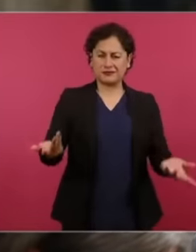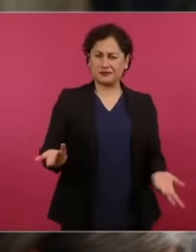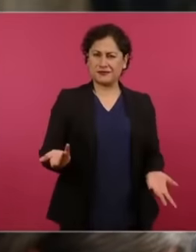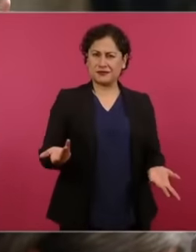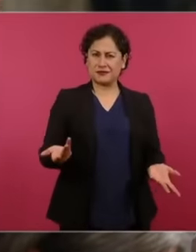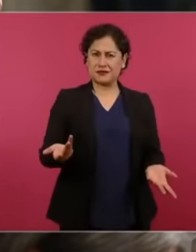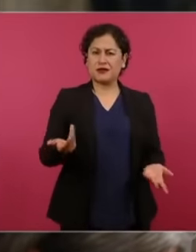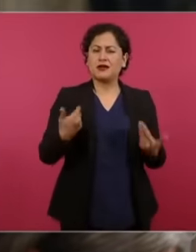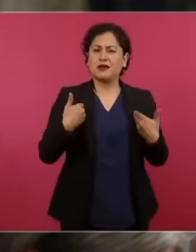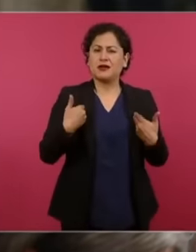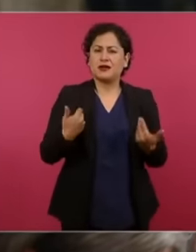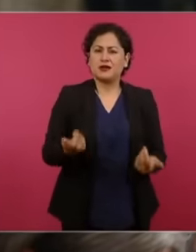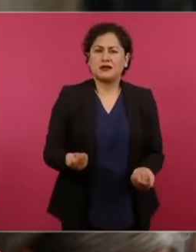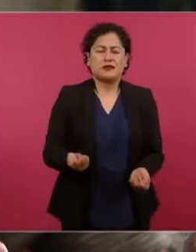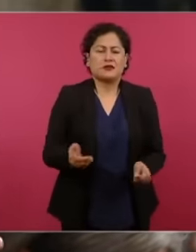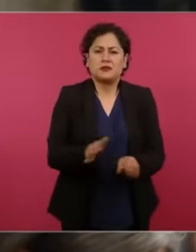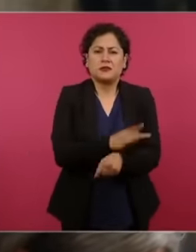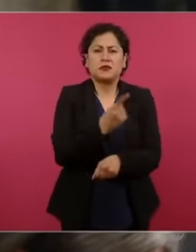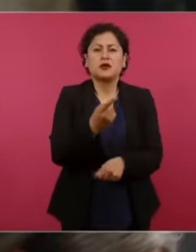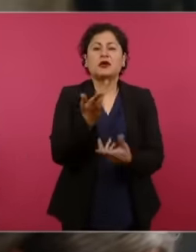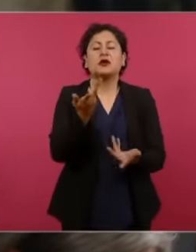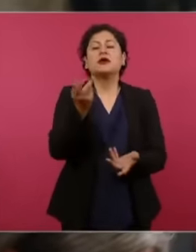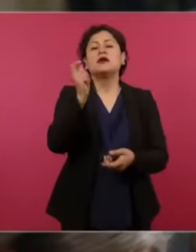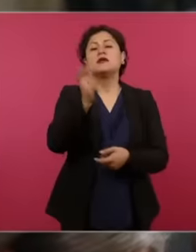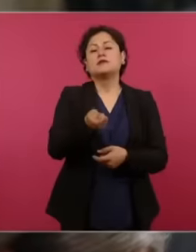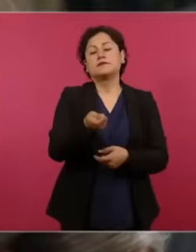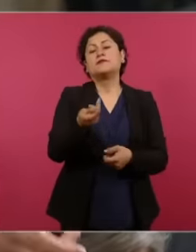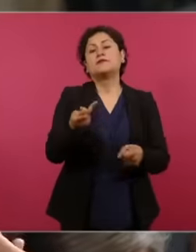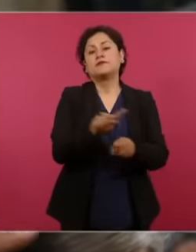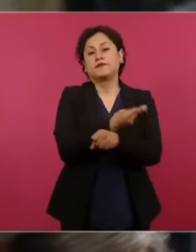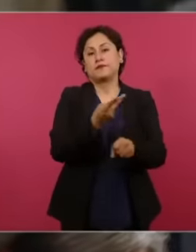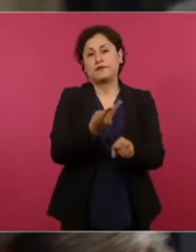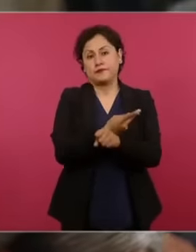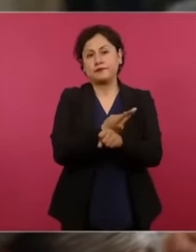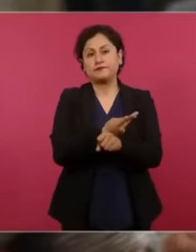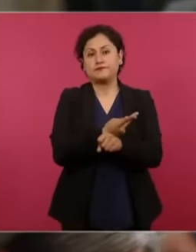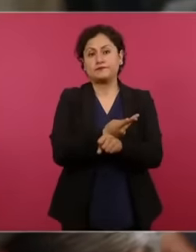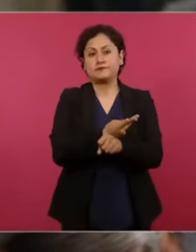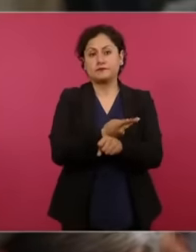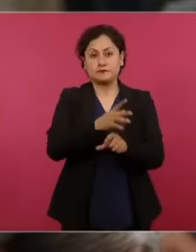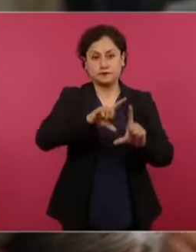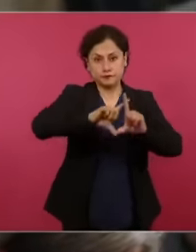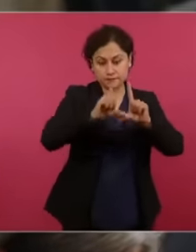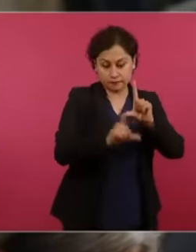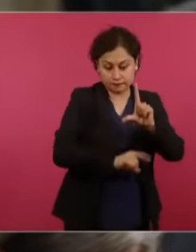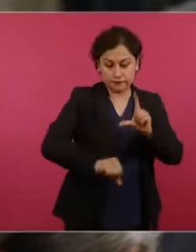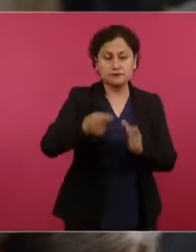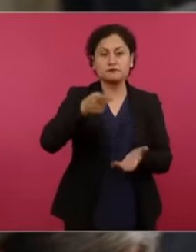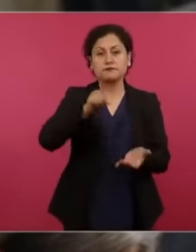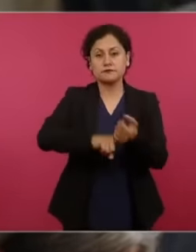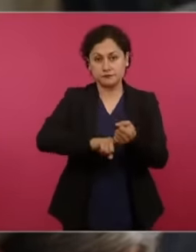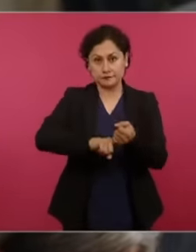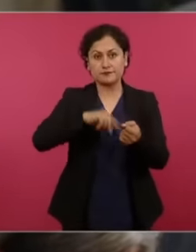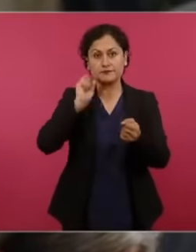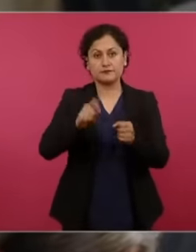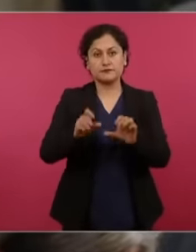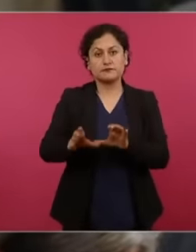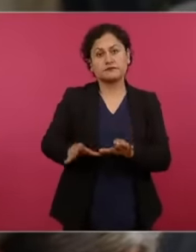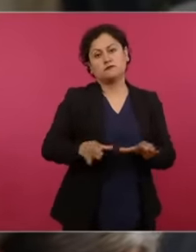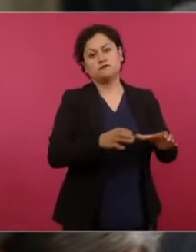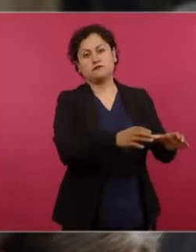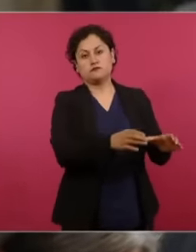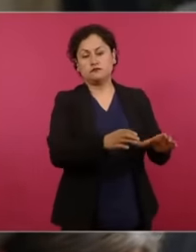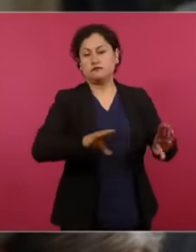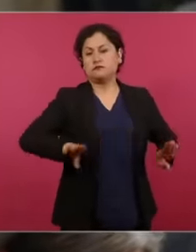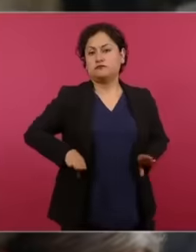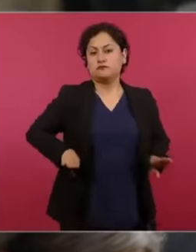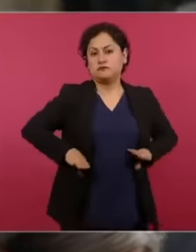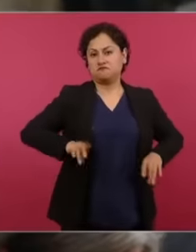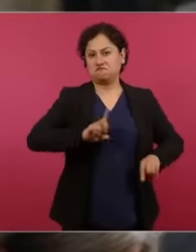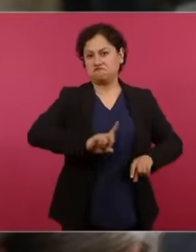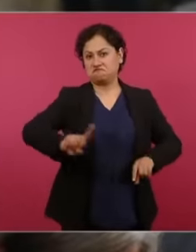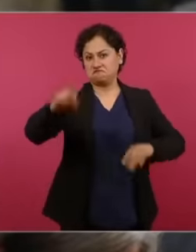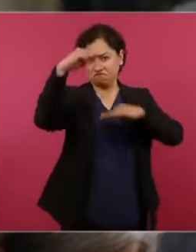very clear how the most conservative part of the country acts in this case law firms companies on the one hand